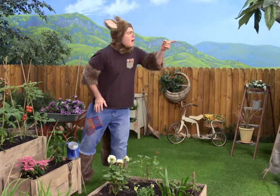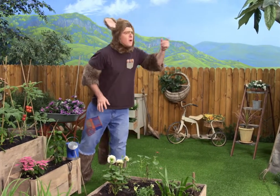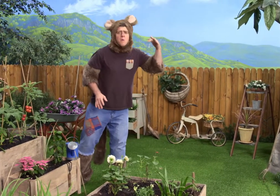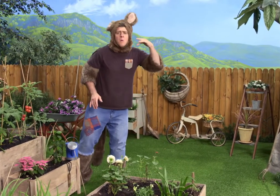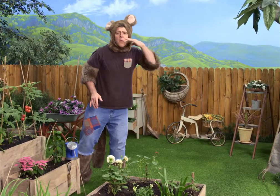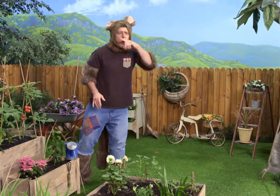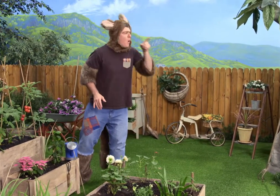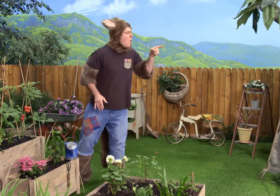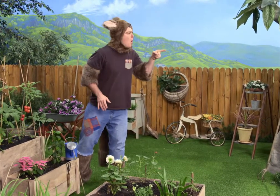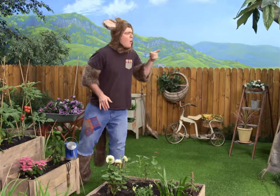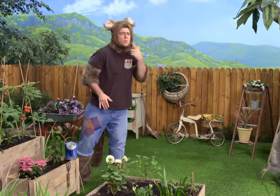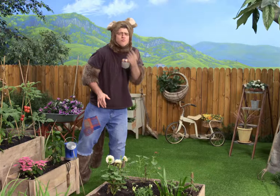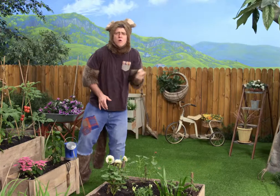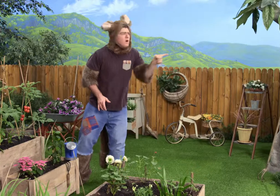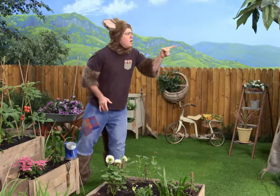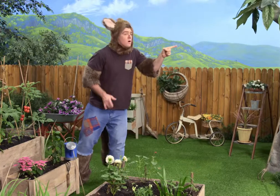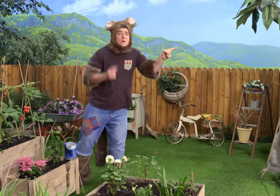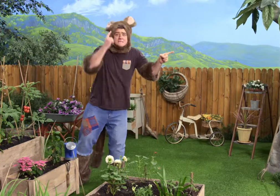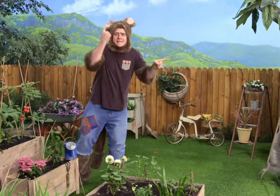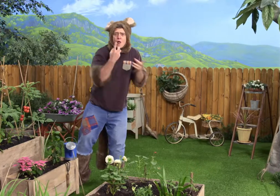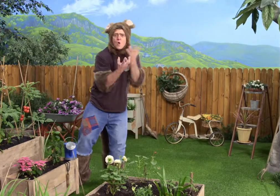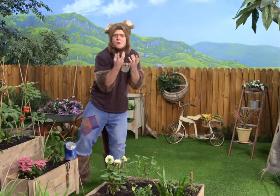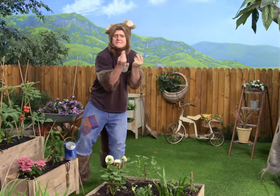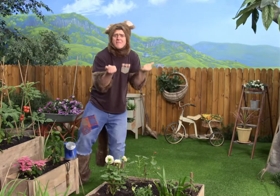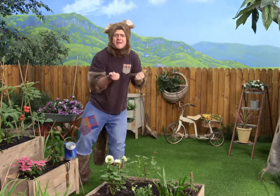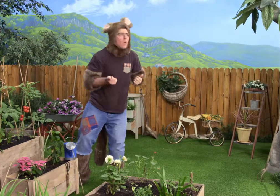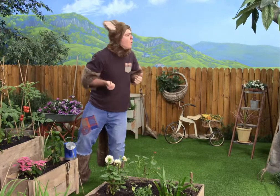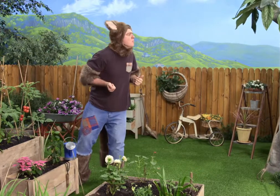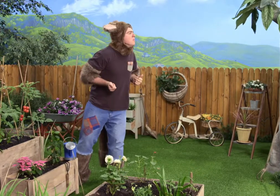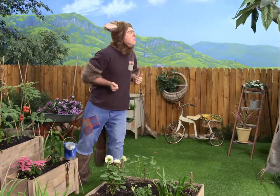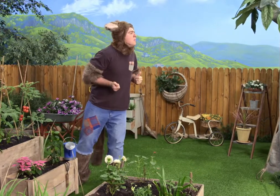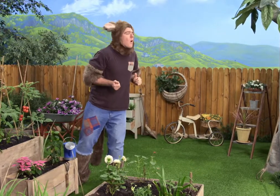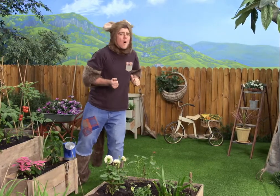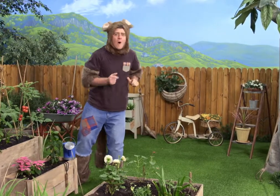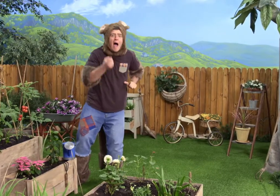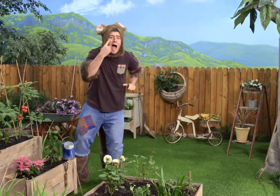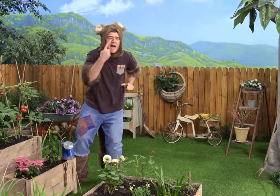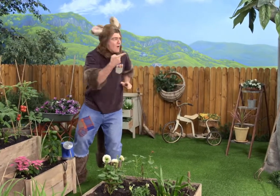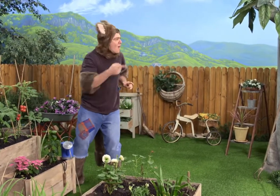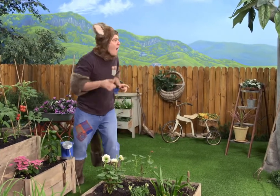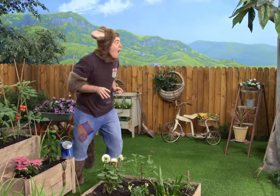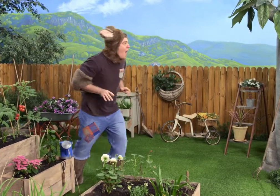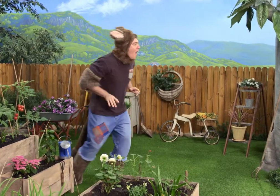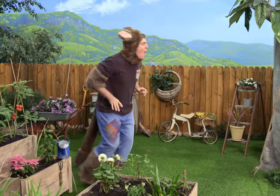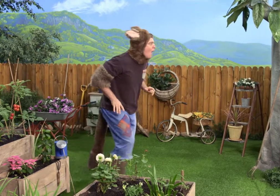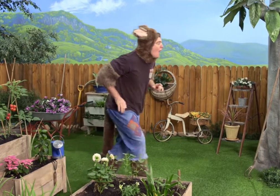Oh, I can smell something - it's delicious. Sally must be cooking something. Ooh, let's have a look.